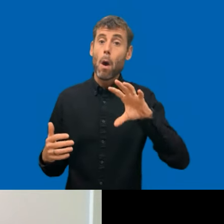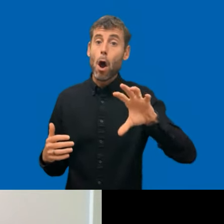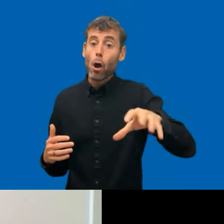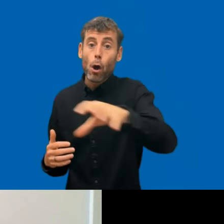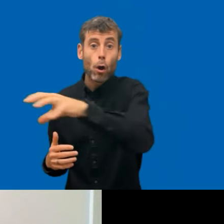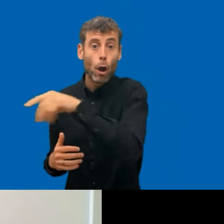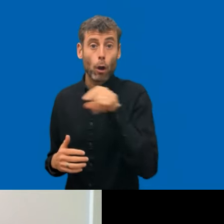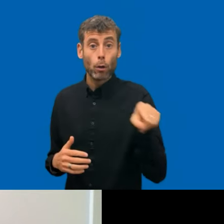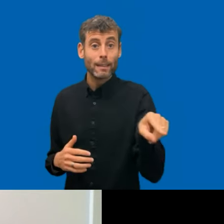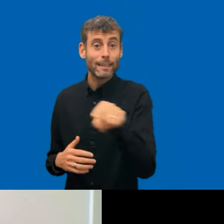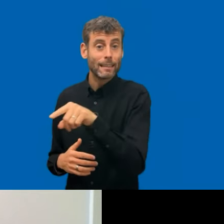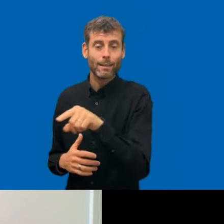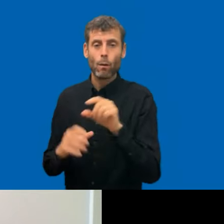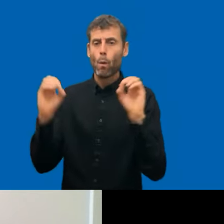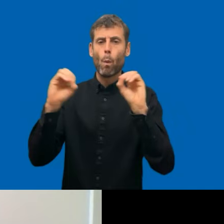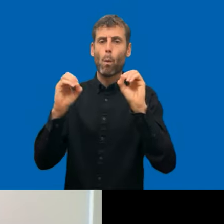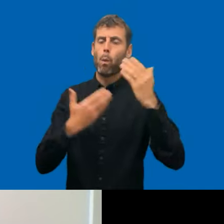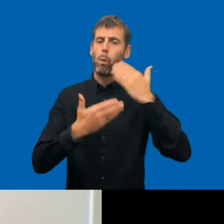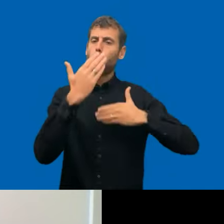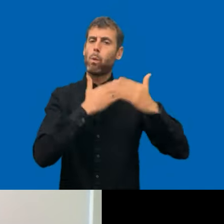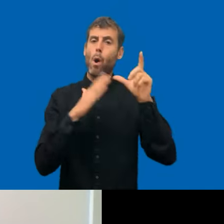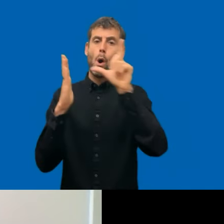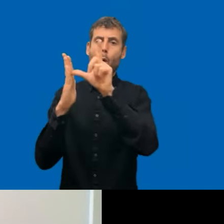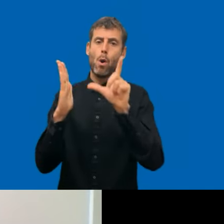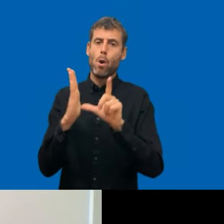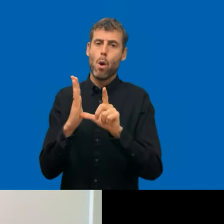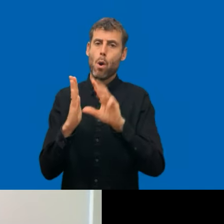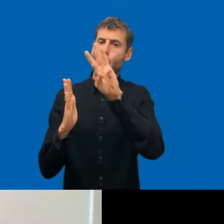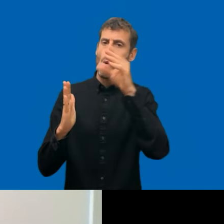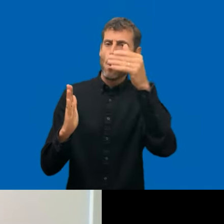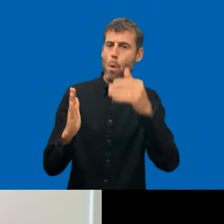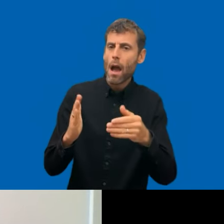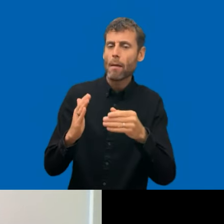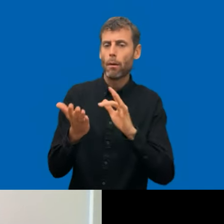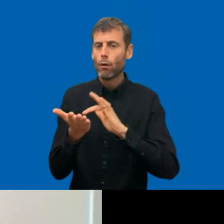have more difficulties in finding their reporting methodology to the compliance status.